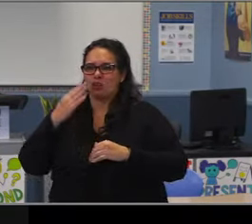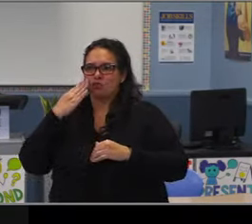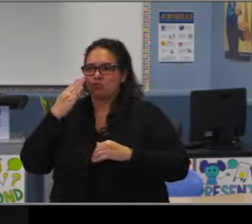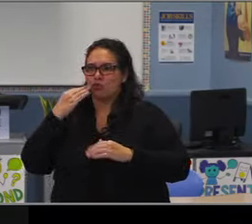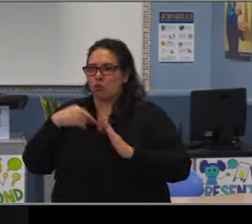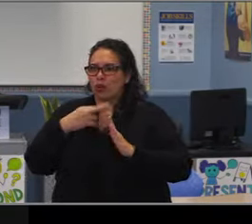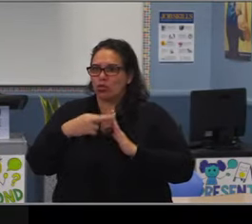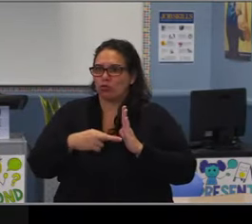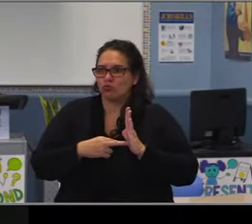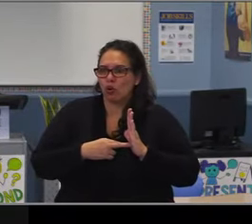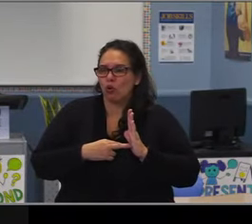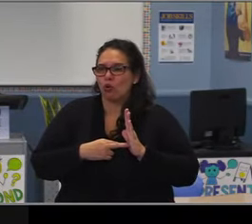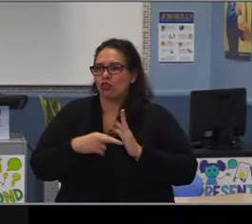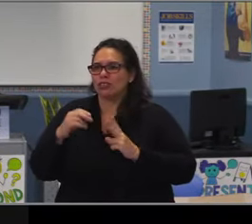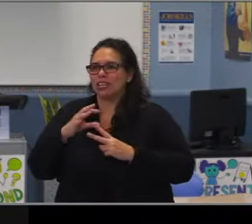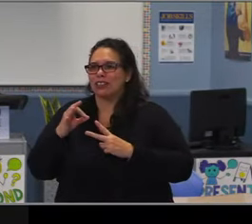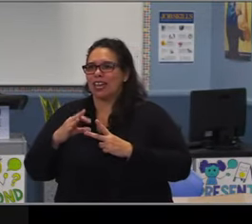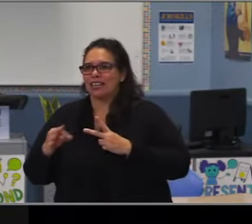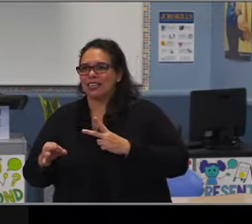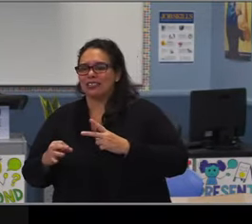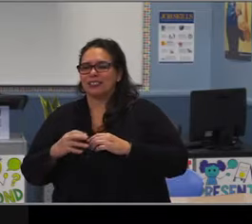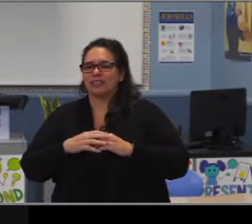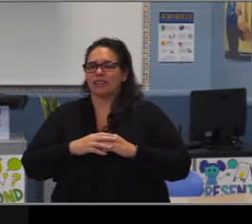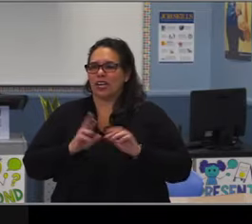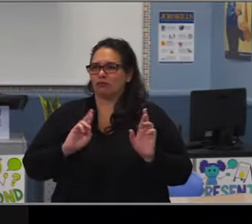with the stigma that comes with those neighborhood schools,